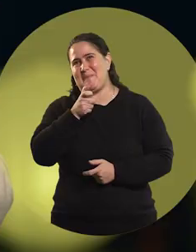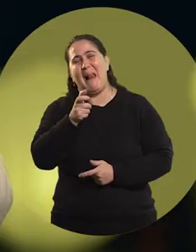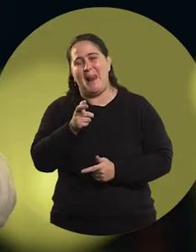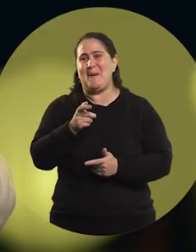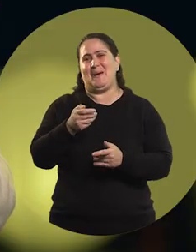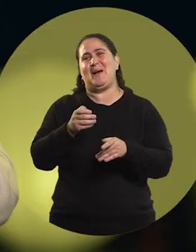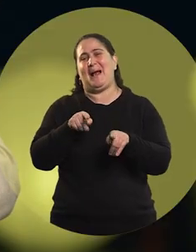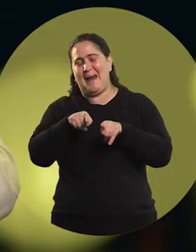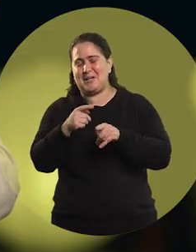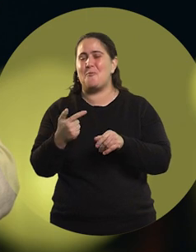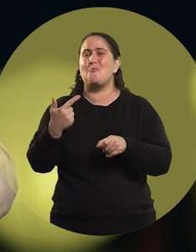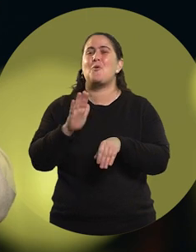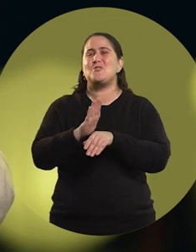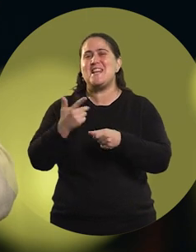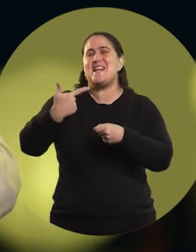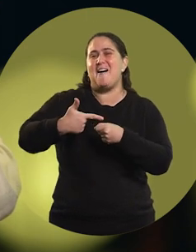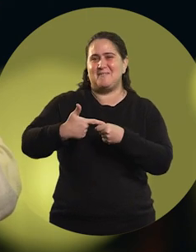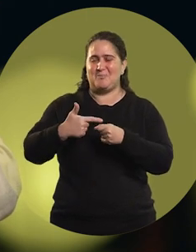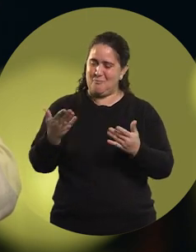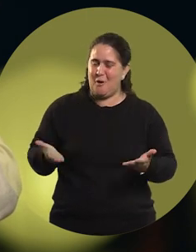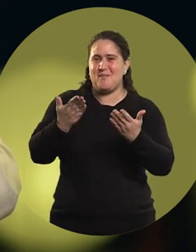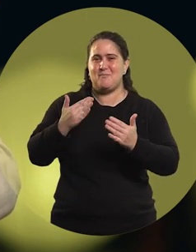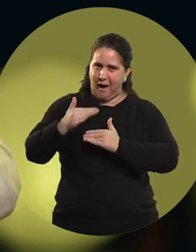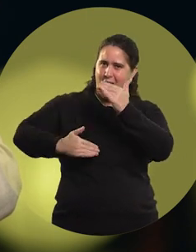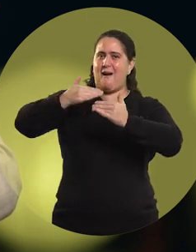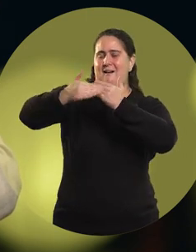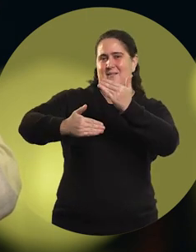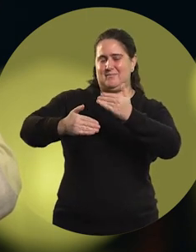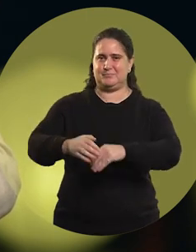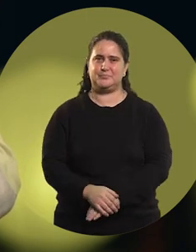fuel and motivation to get ahead.